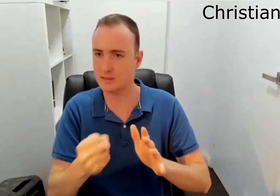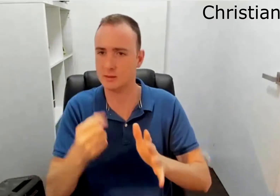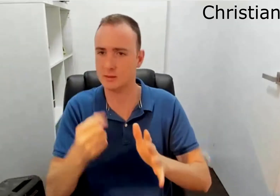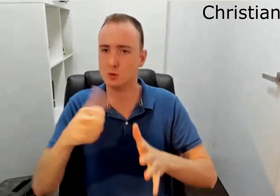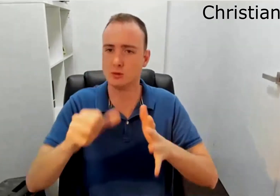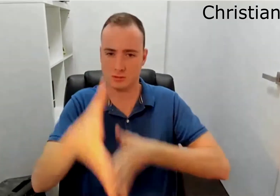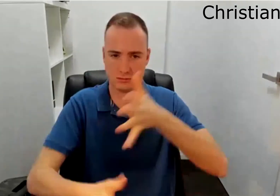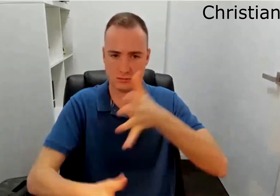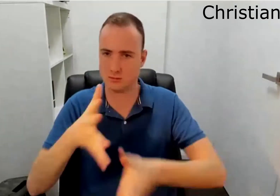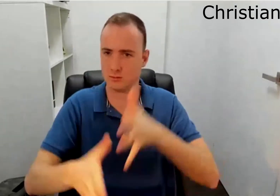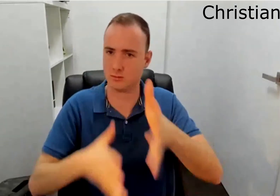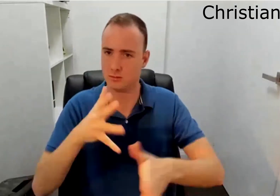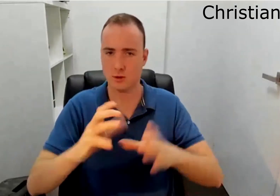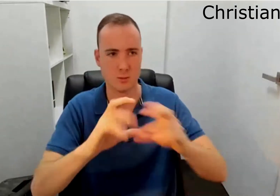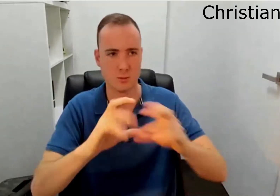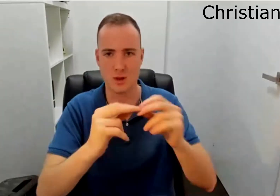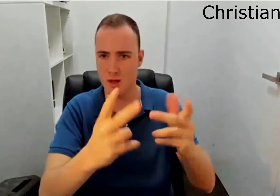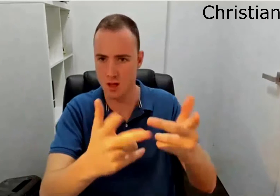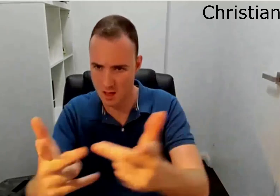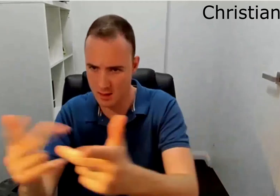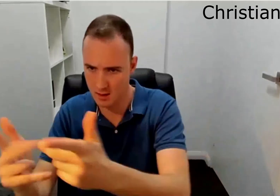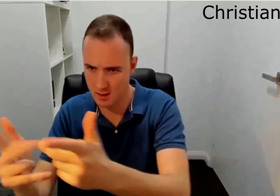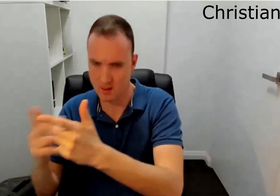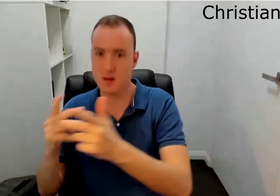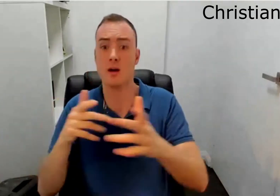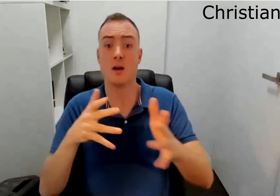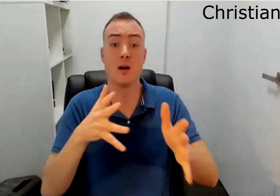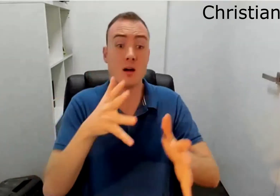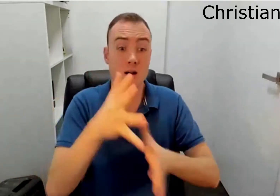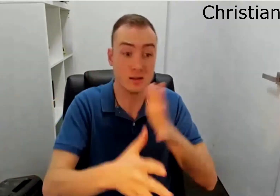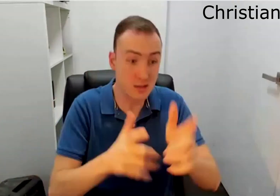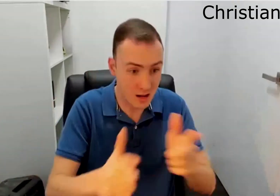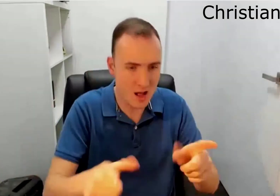Because i'm deaf I use sign language to communicate with other people